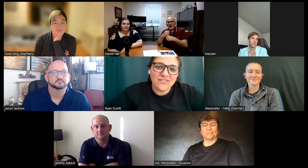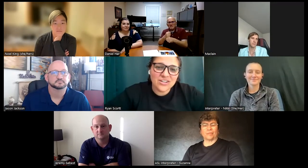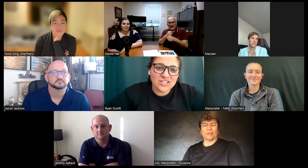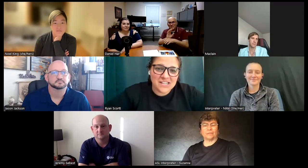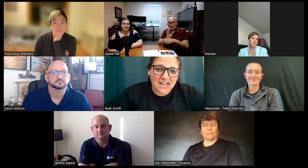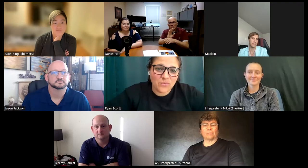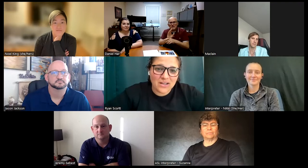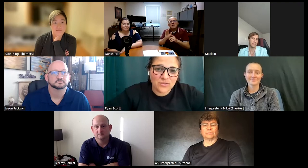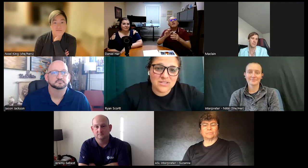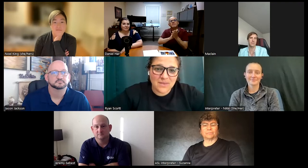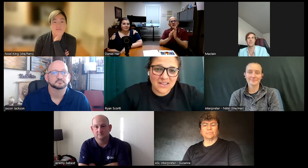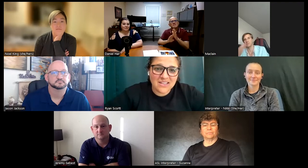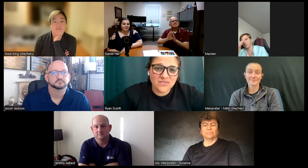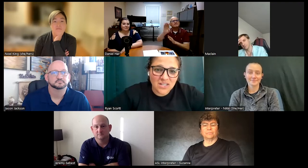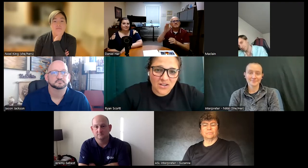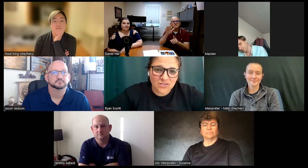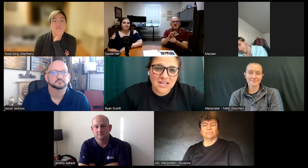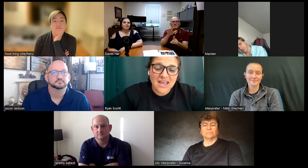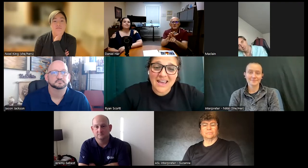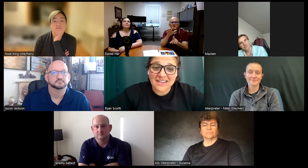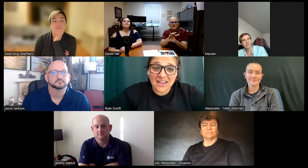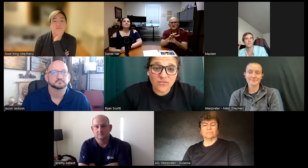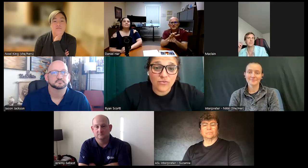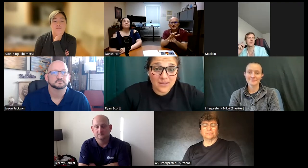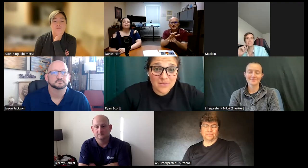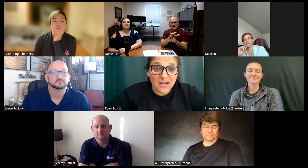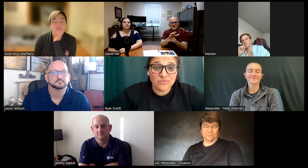having a good time while he was making these videos and they have really become